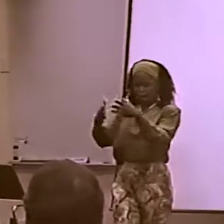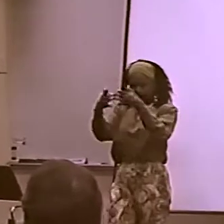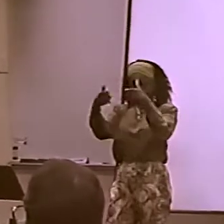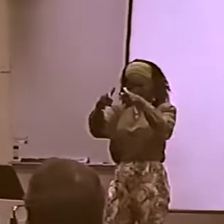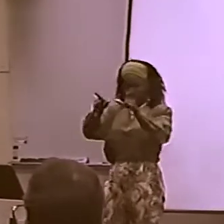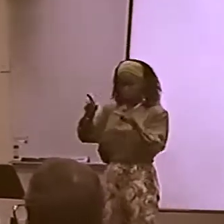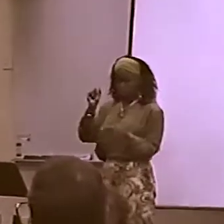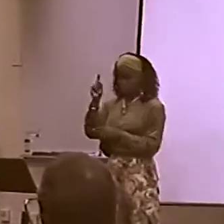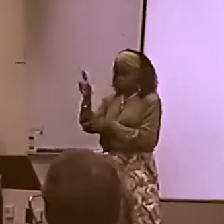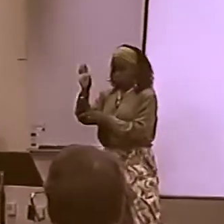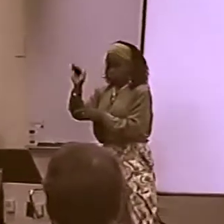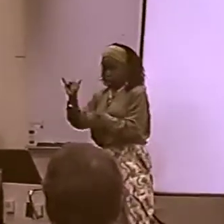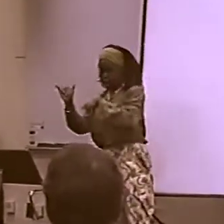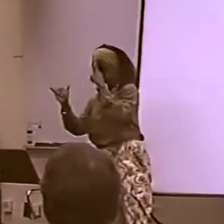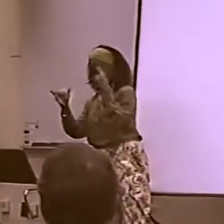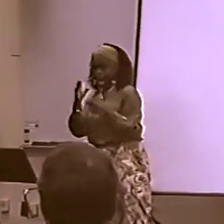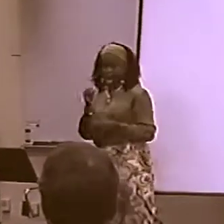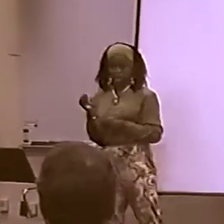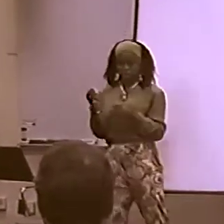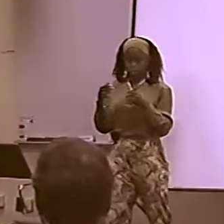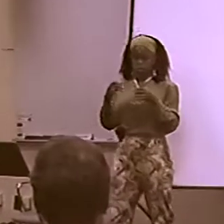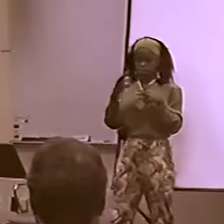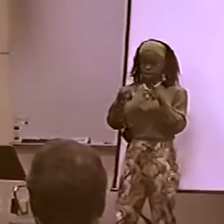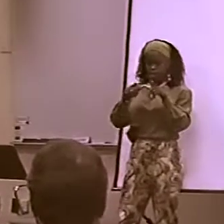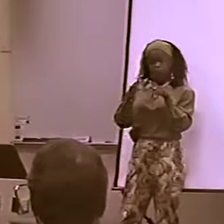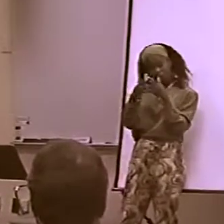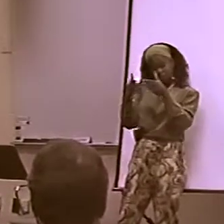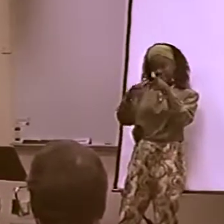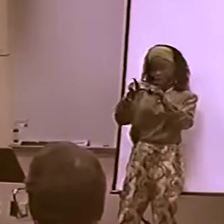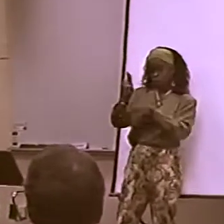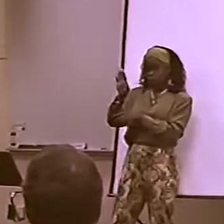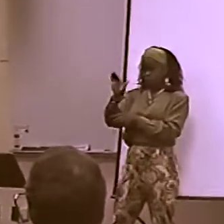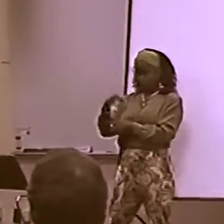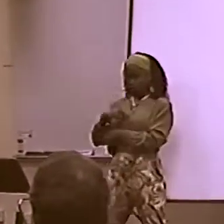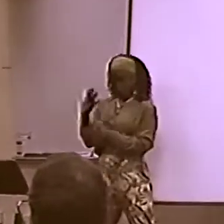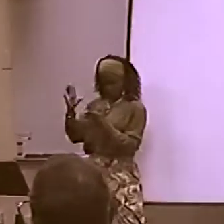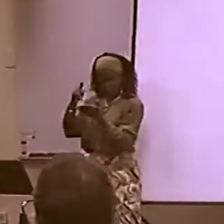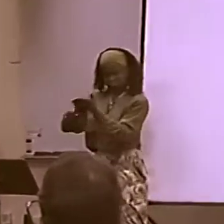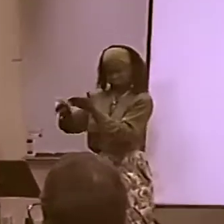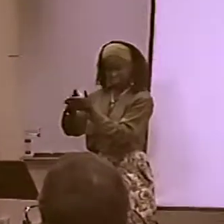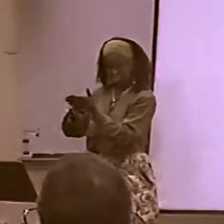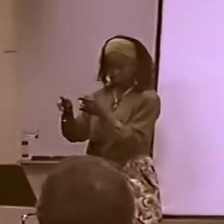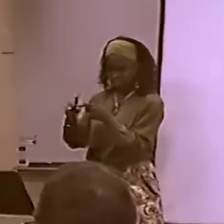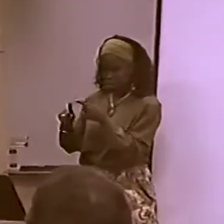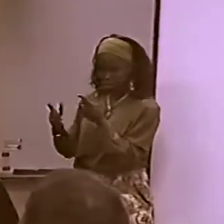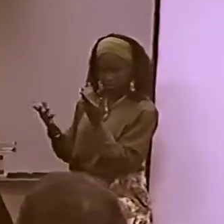WHO'S DONE A LOT OF RESEARCH ON THAT KIND OF-- BLACK PEOPLE,